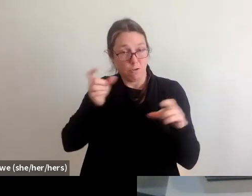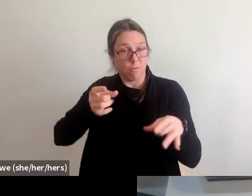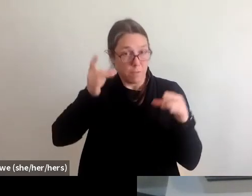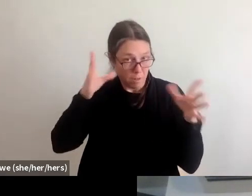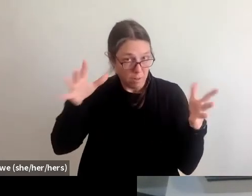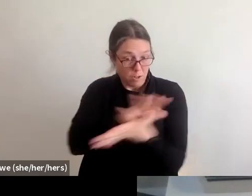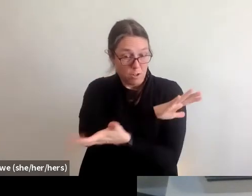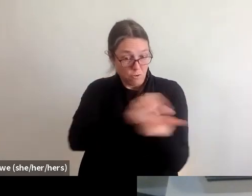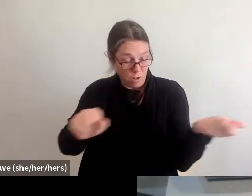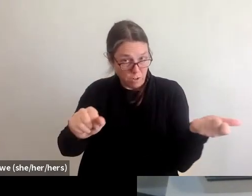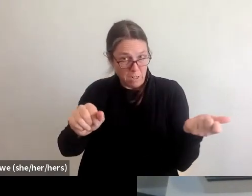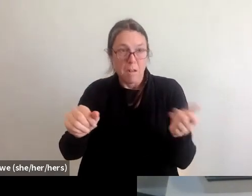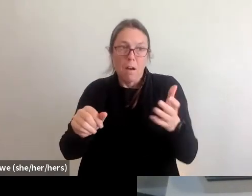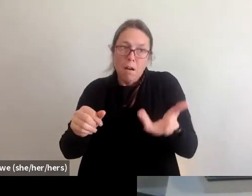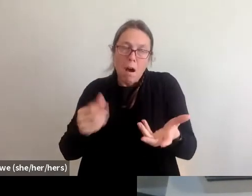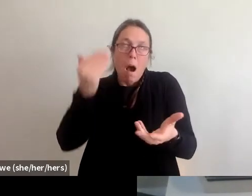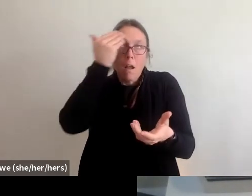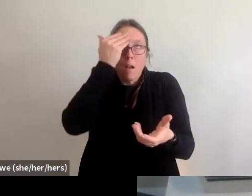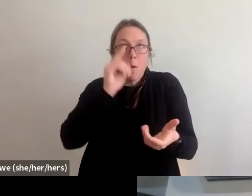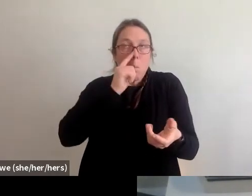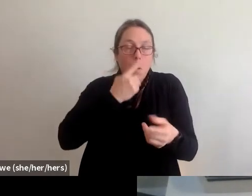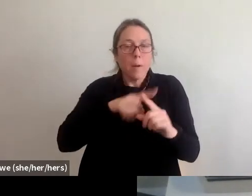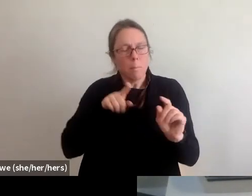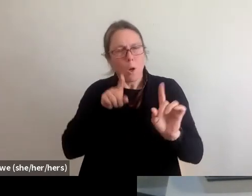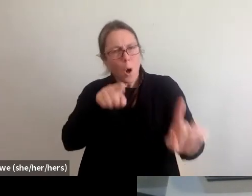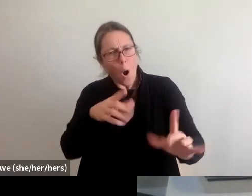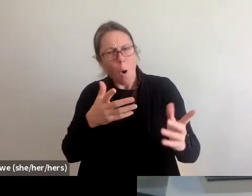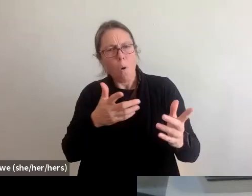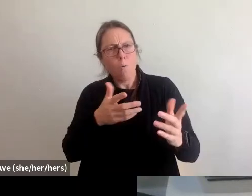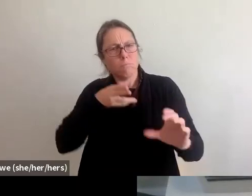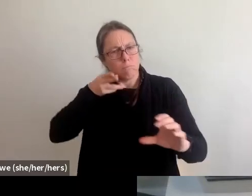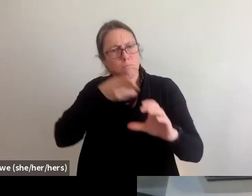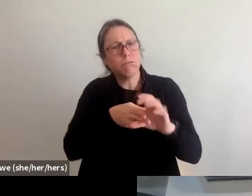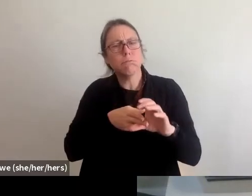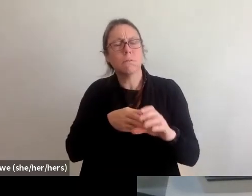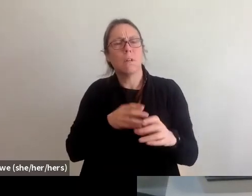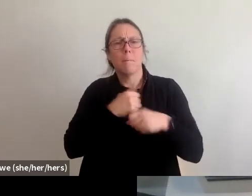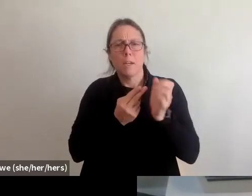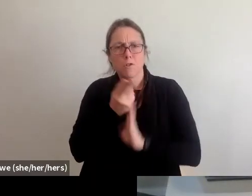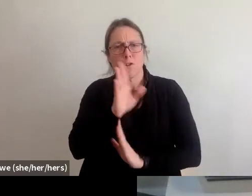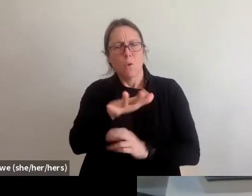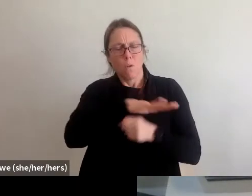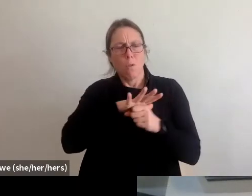But you know just making sure that your local officials kind of know where you're at, know what your needs are